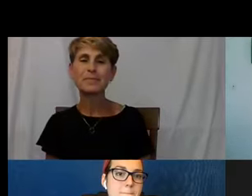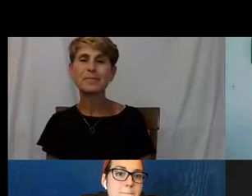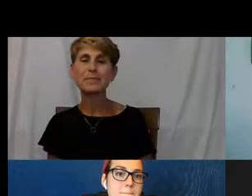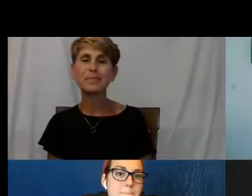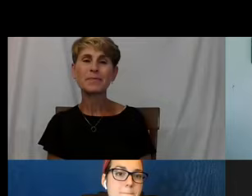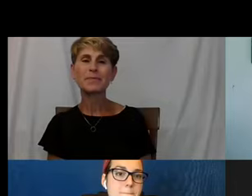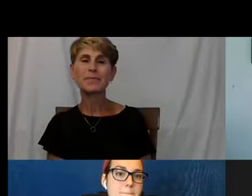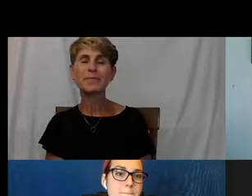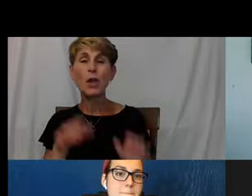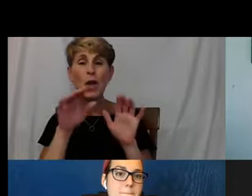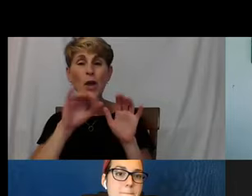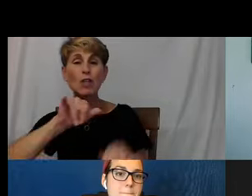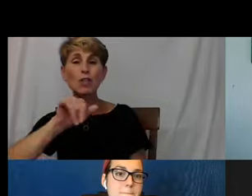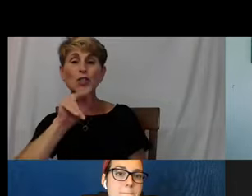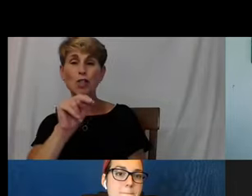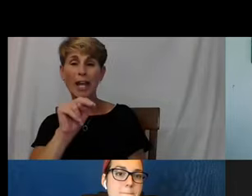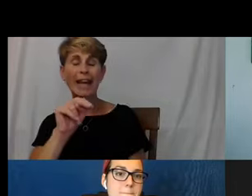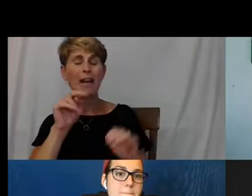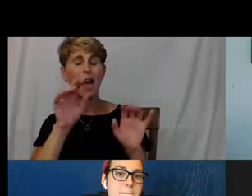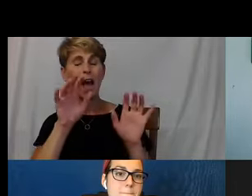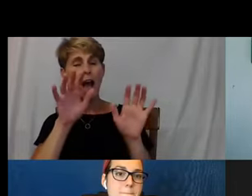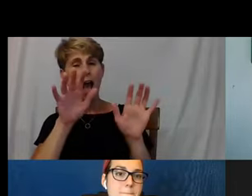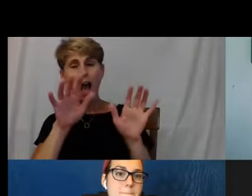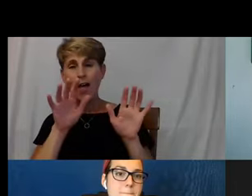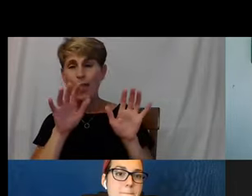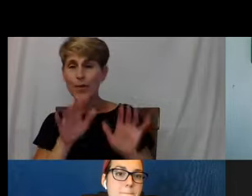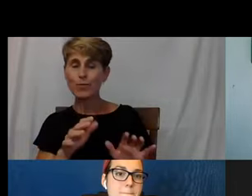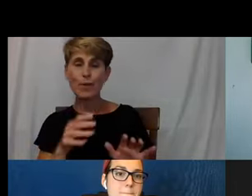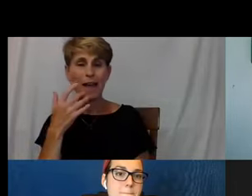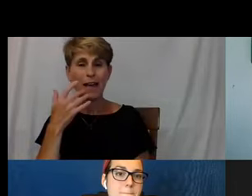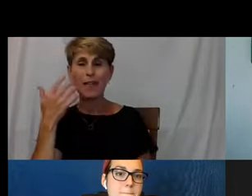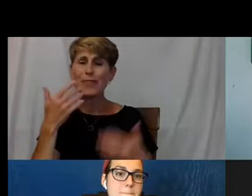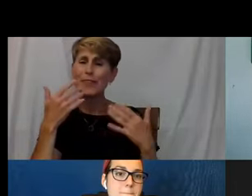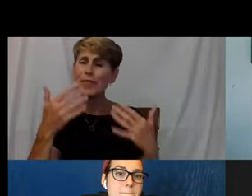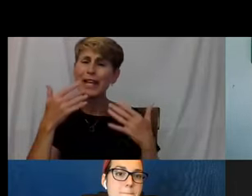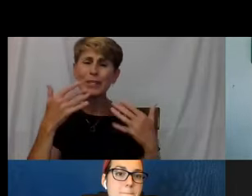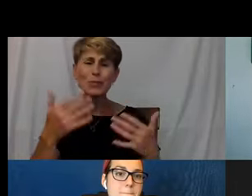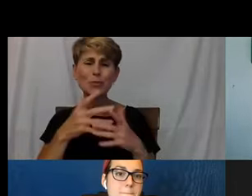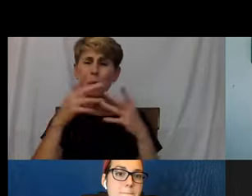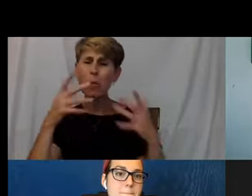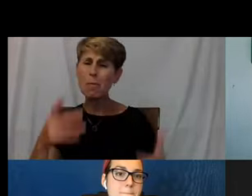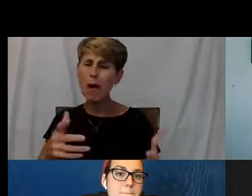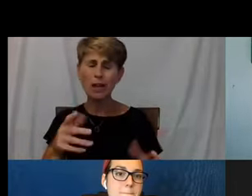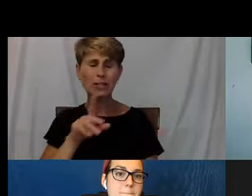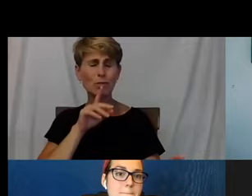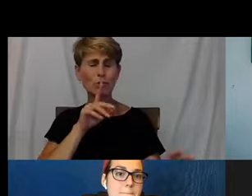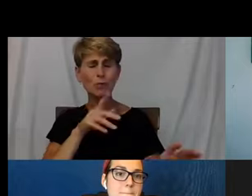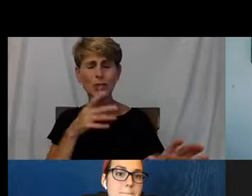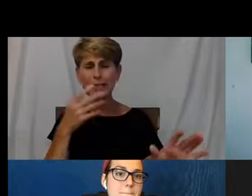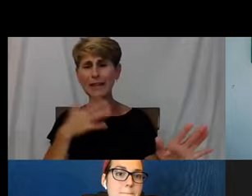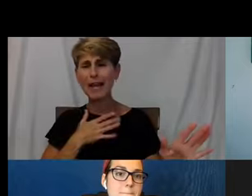Great, thank you so much. That was incredibly moving to hear both of Wilma,